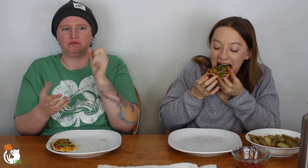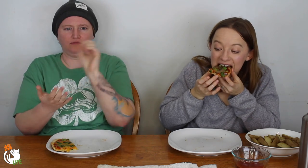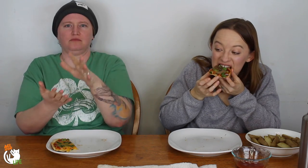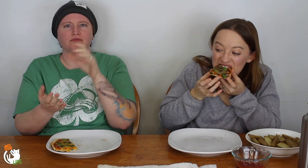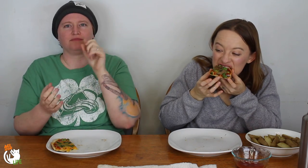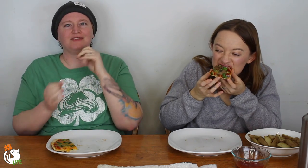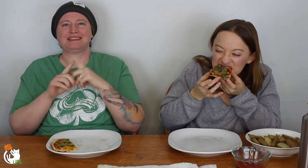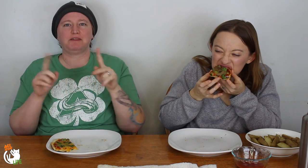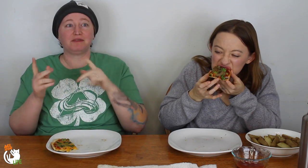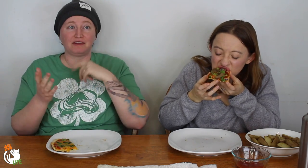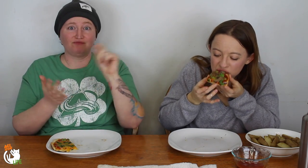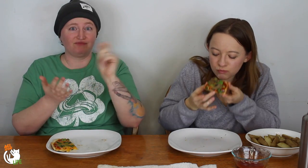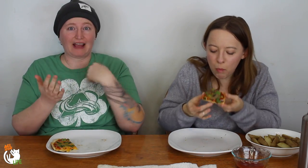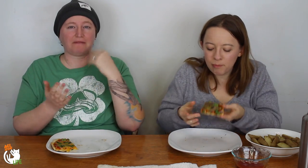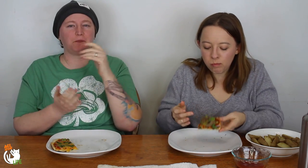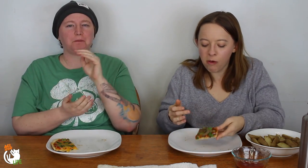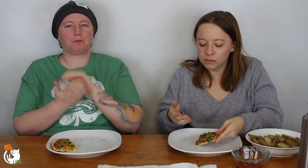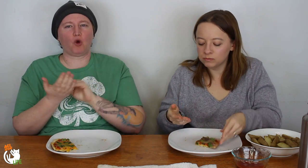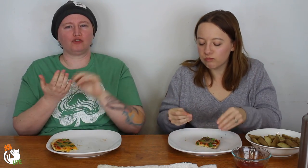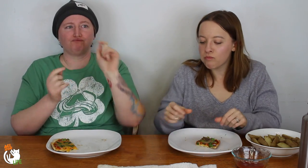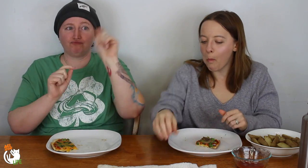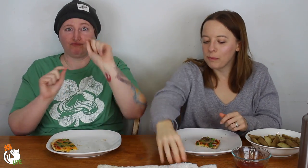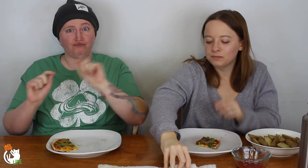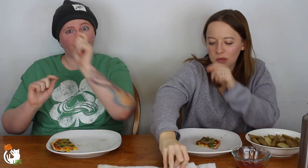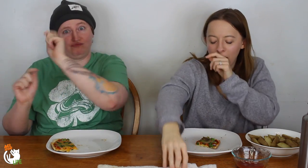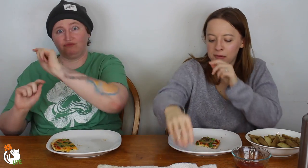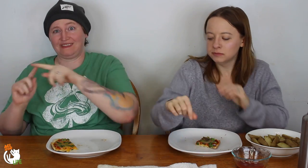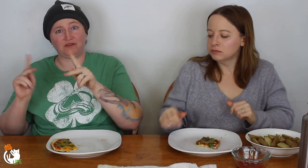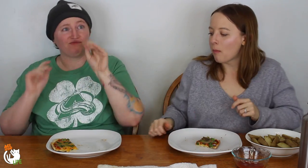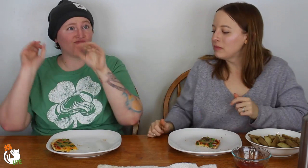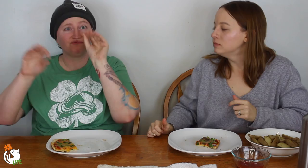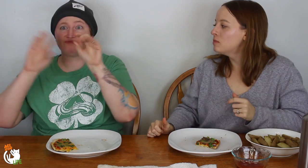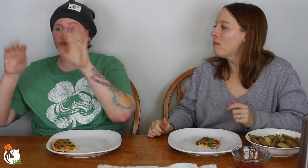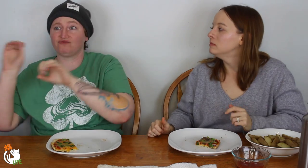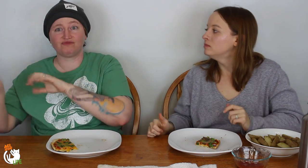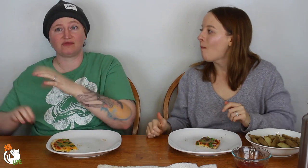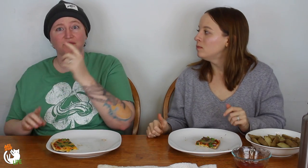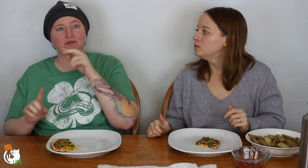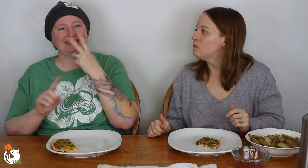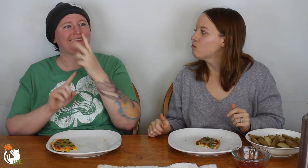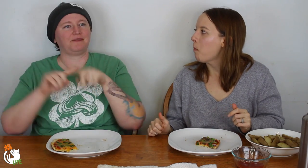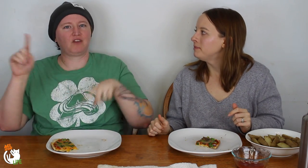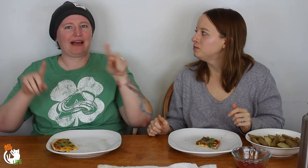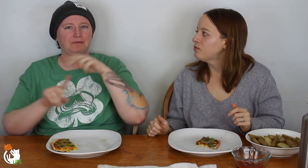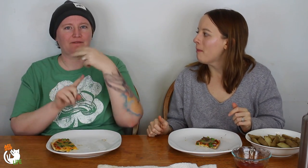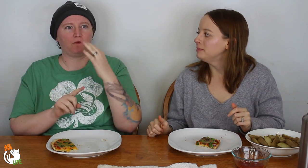Then what do you want to call it? Then different people would write different things. They had markers you could use and then people could put all of their ideas on the boards and see a variety